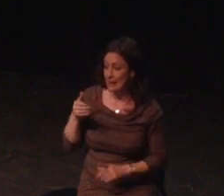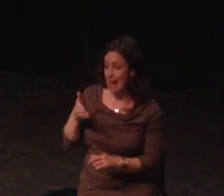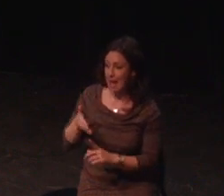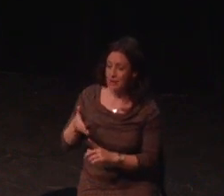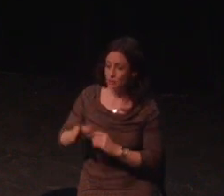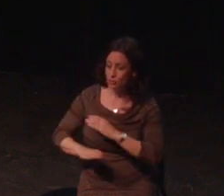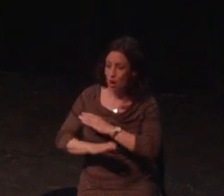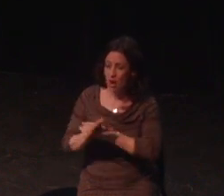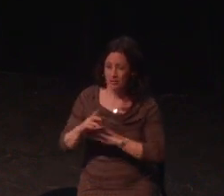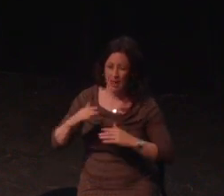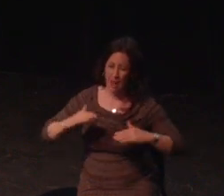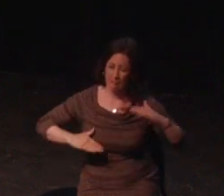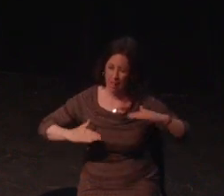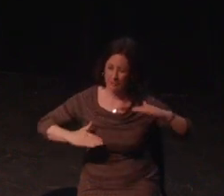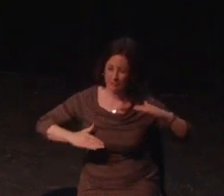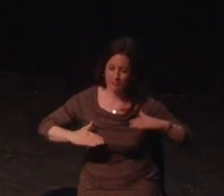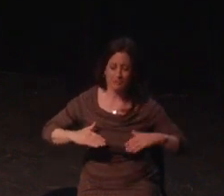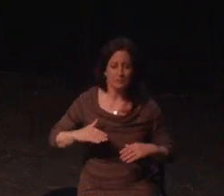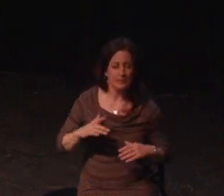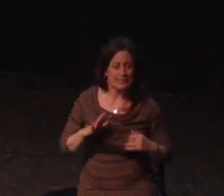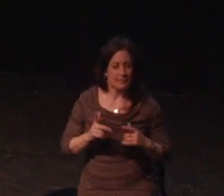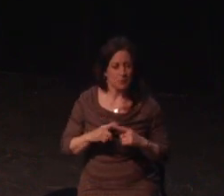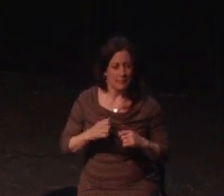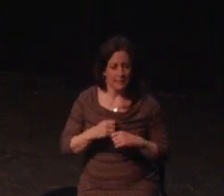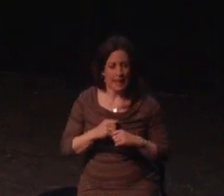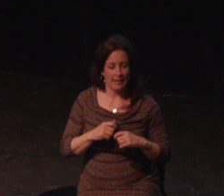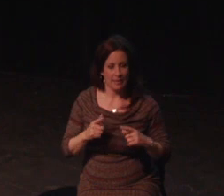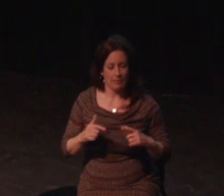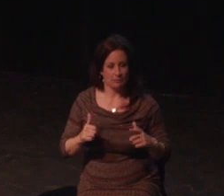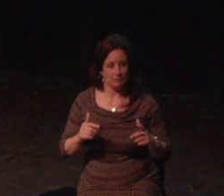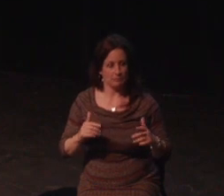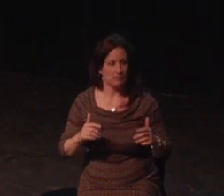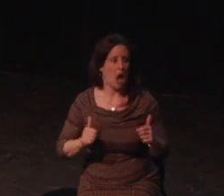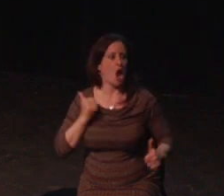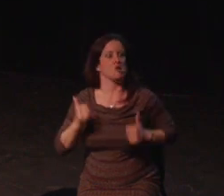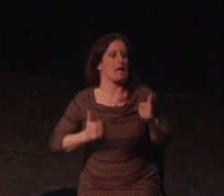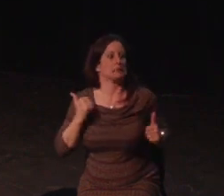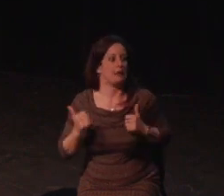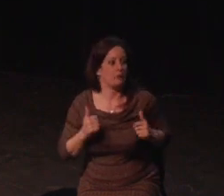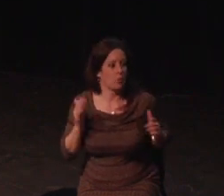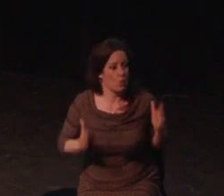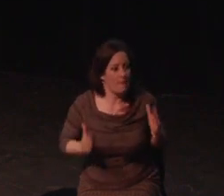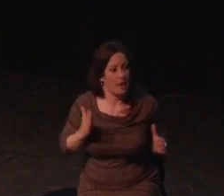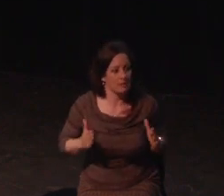It was the first time a controller felt like it was